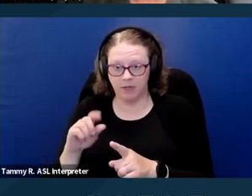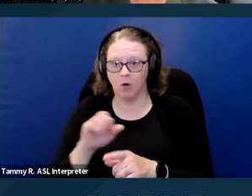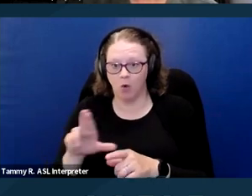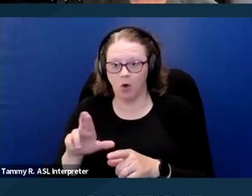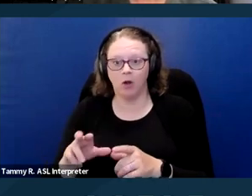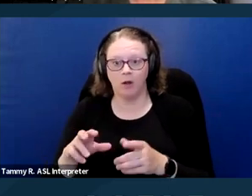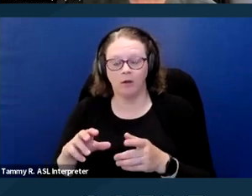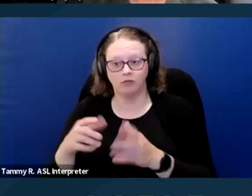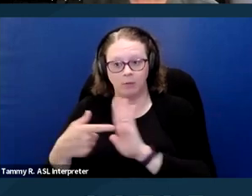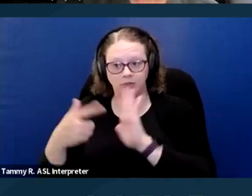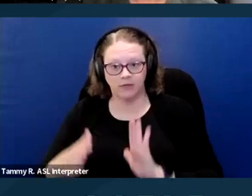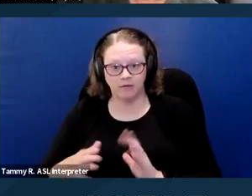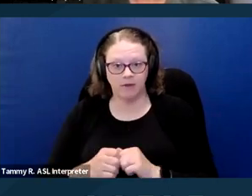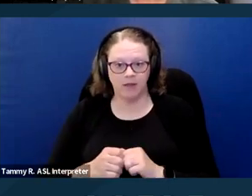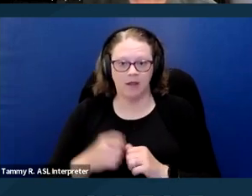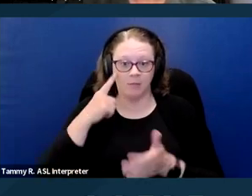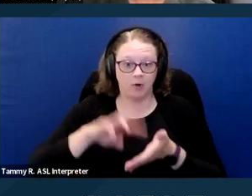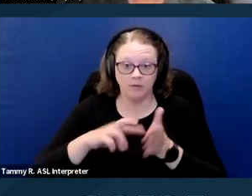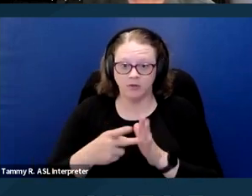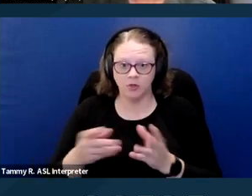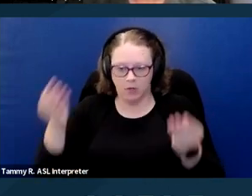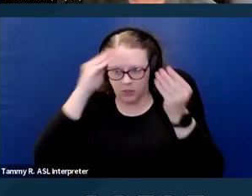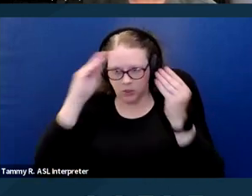evaluate, and implement reasonable accommodations